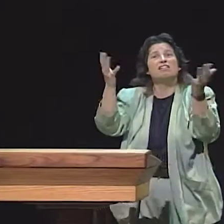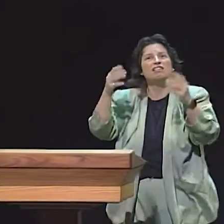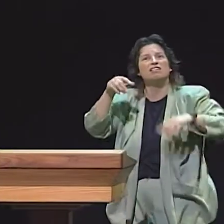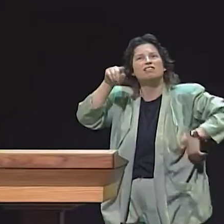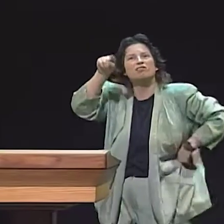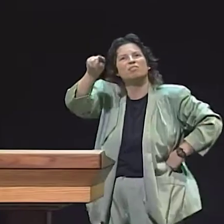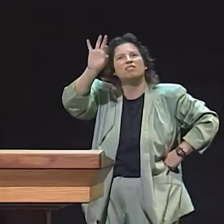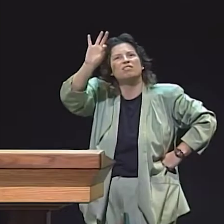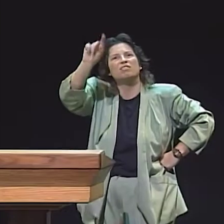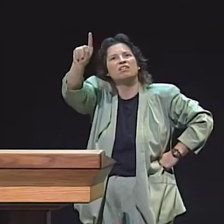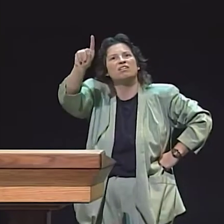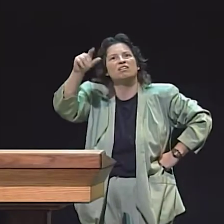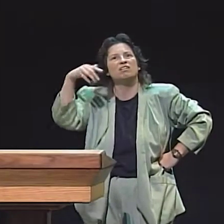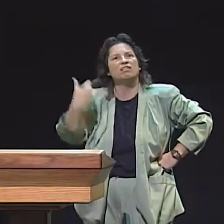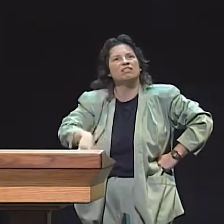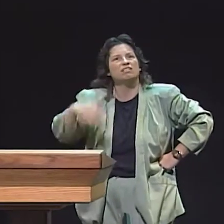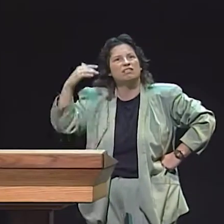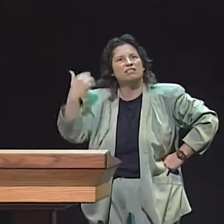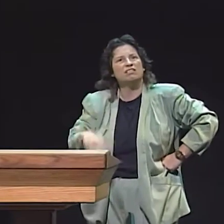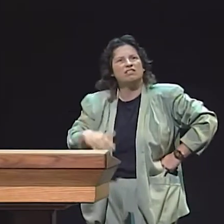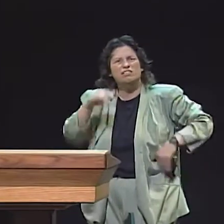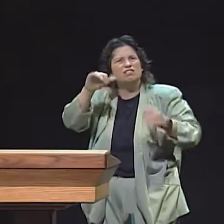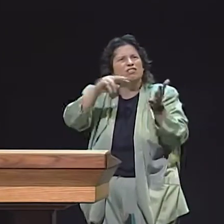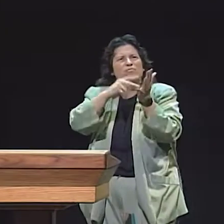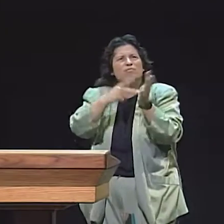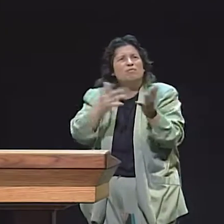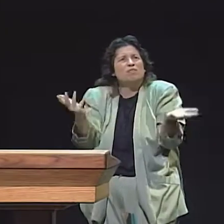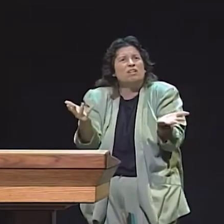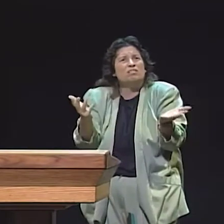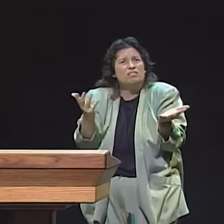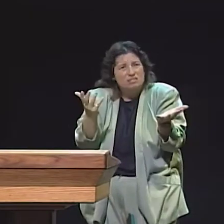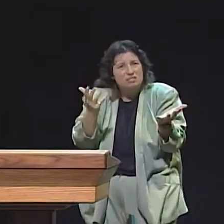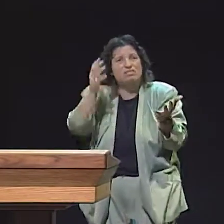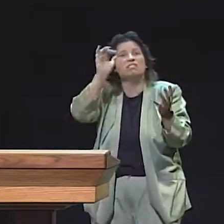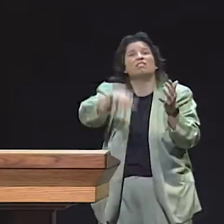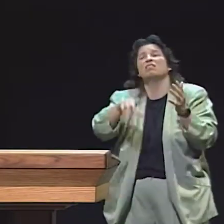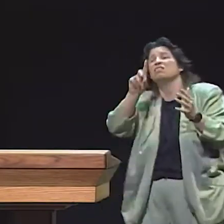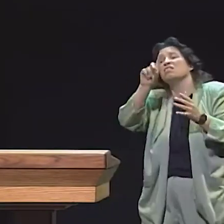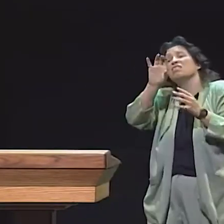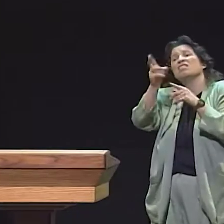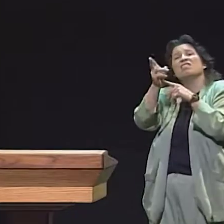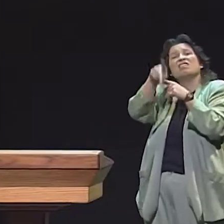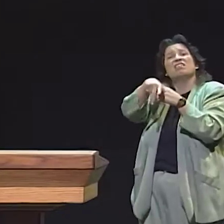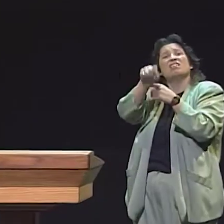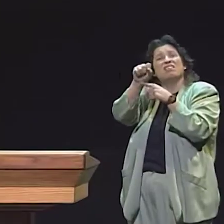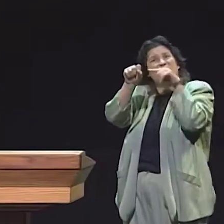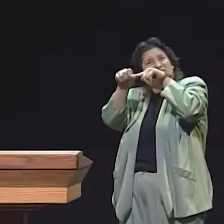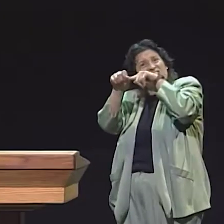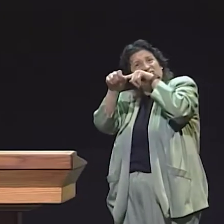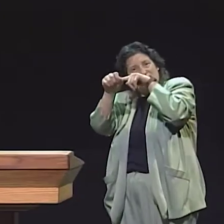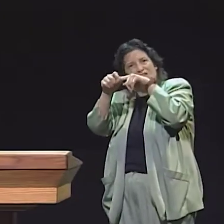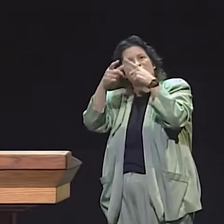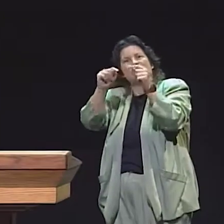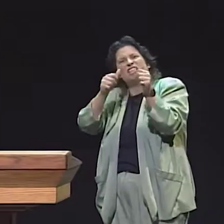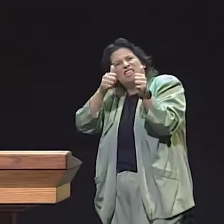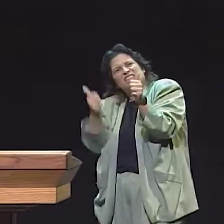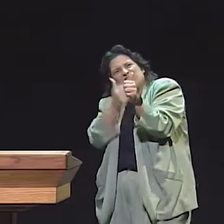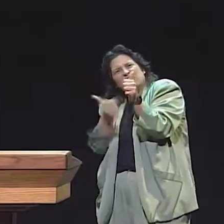IN THE FALL, THE CHILD WHO HAD HEARING PARENTS HAD ABOUT 2.5, AND THE CHILD WITH DEAF PARENTS